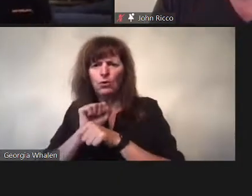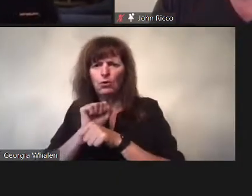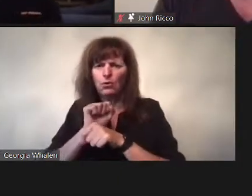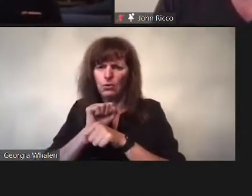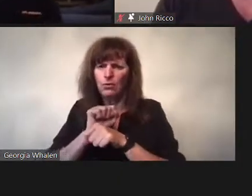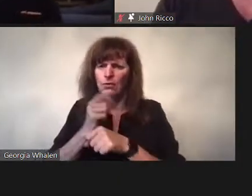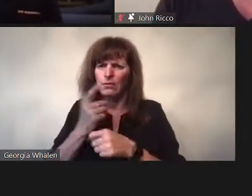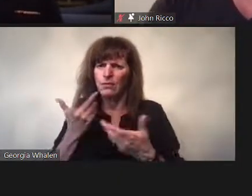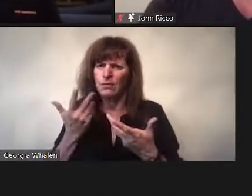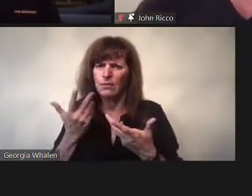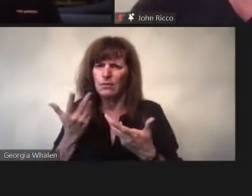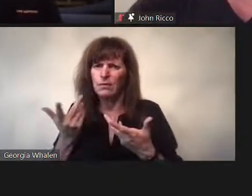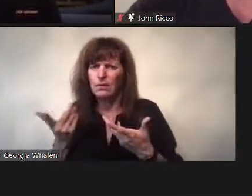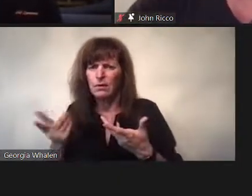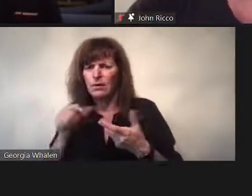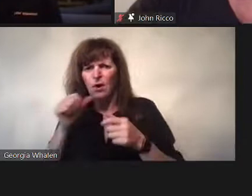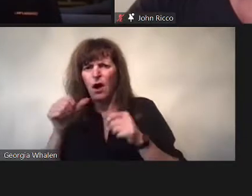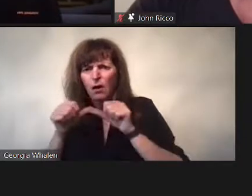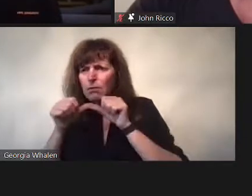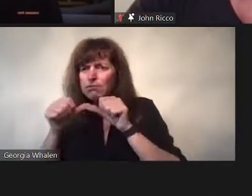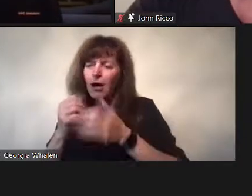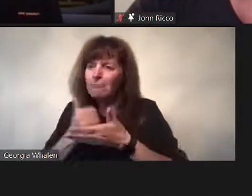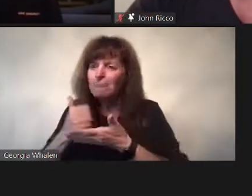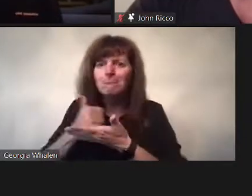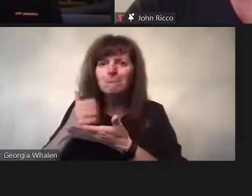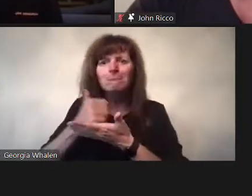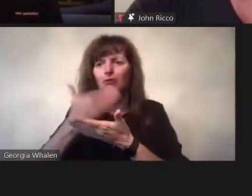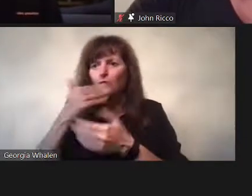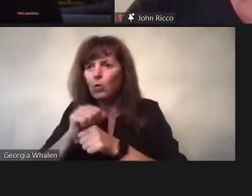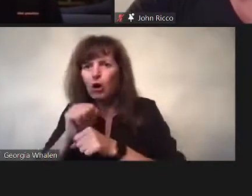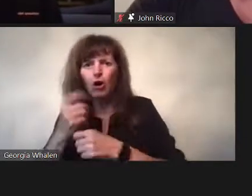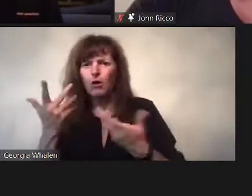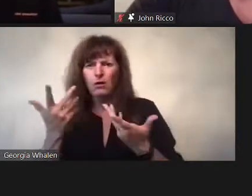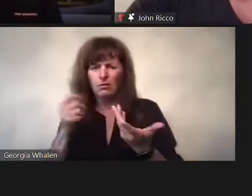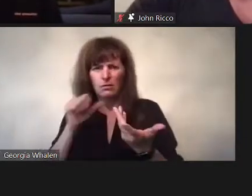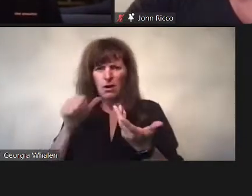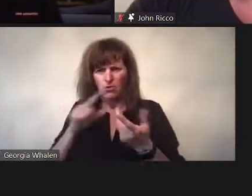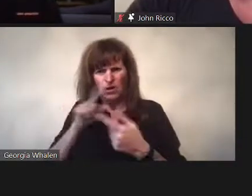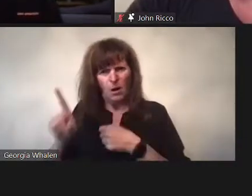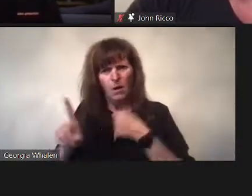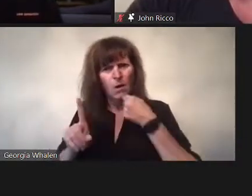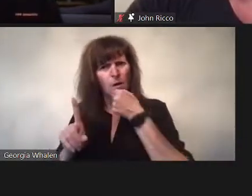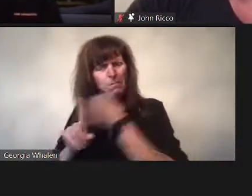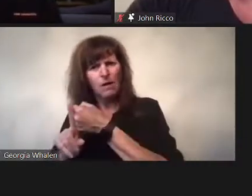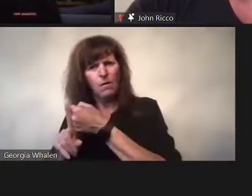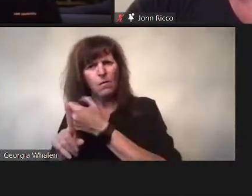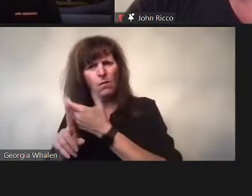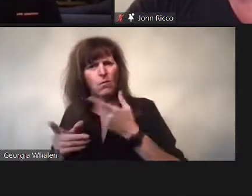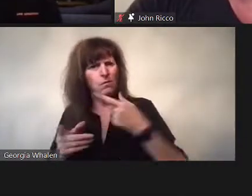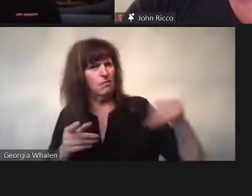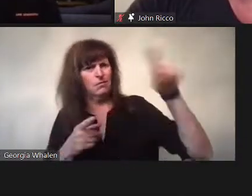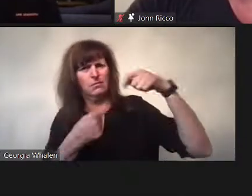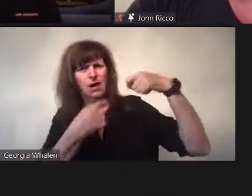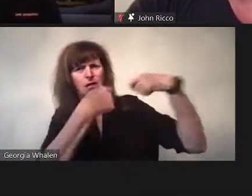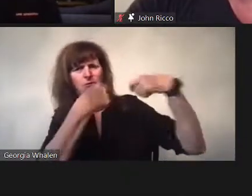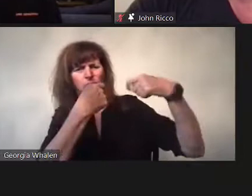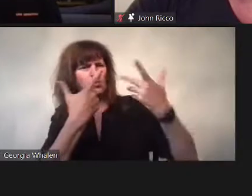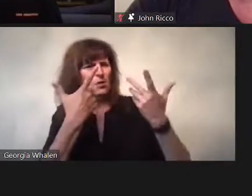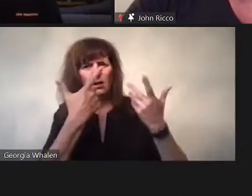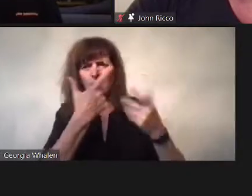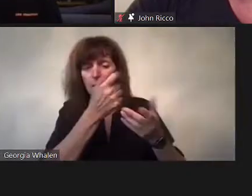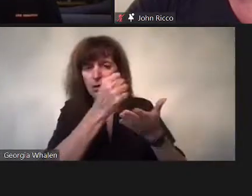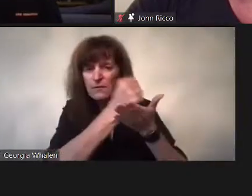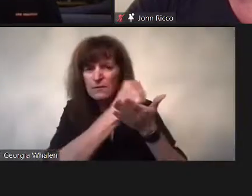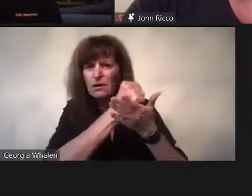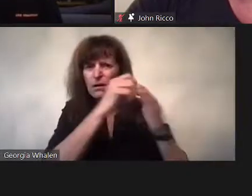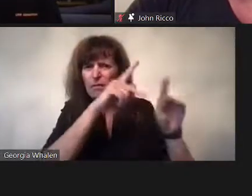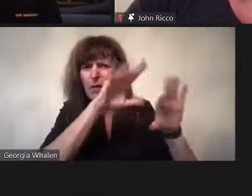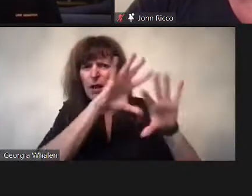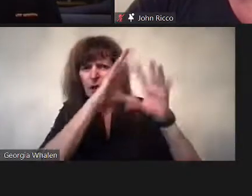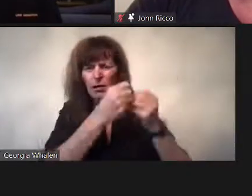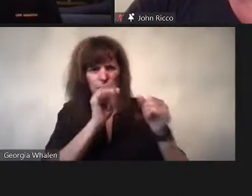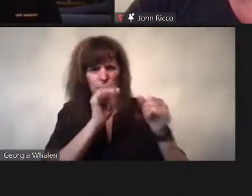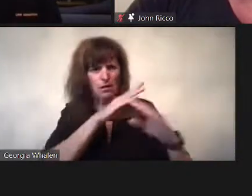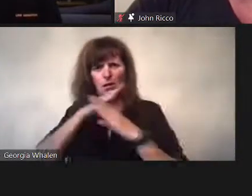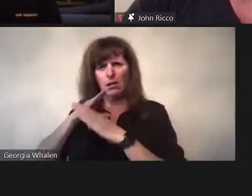This is directly - it’s about social privilege or lack thereof.